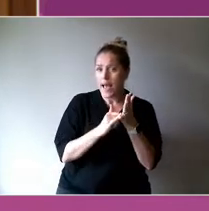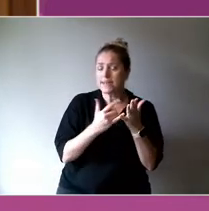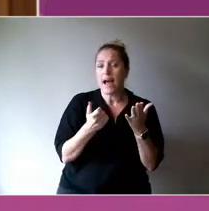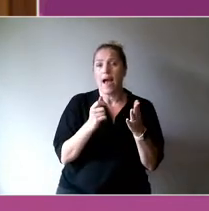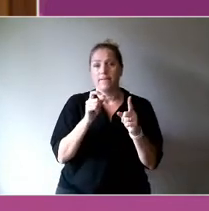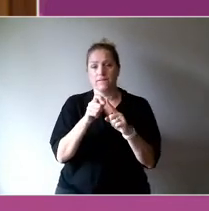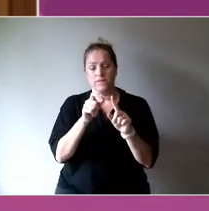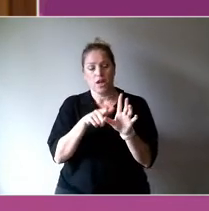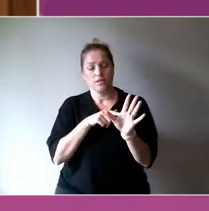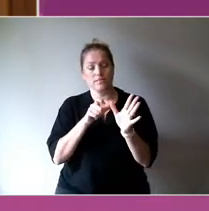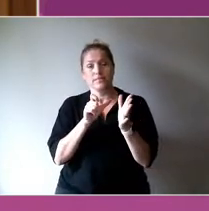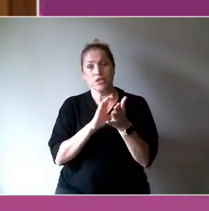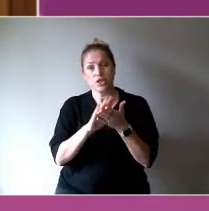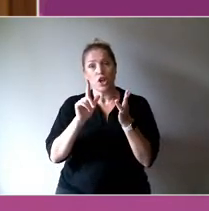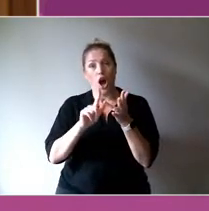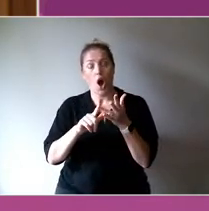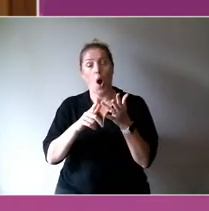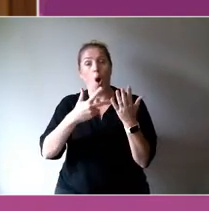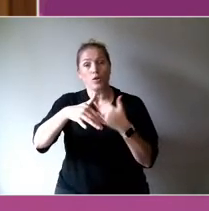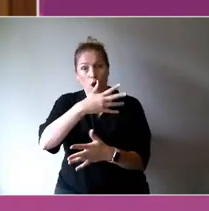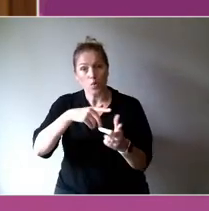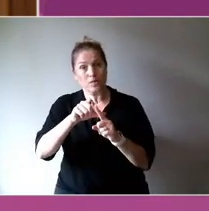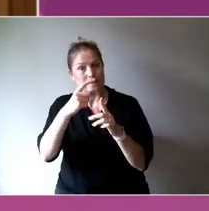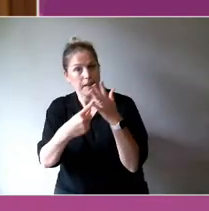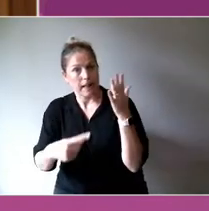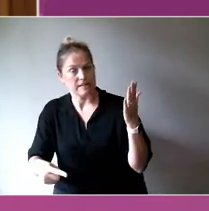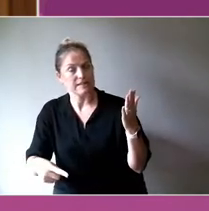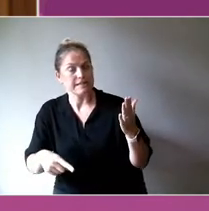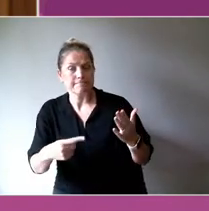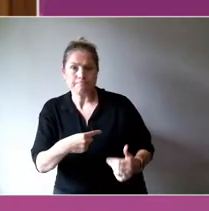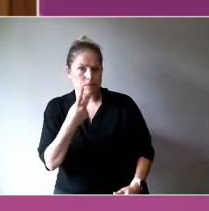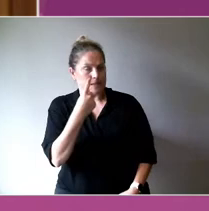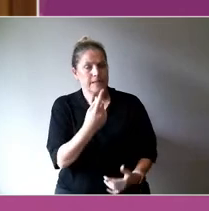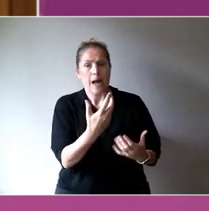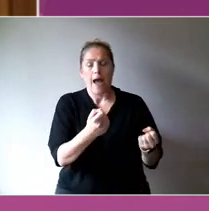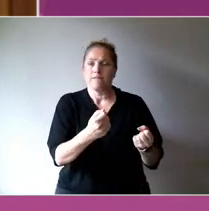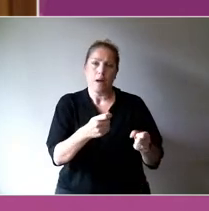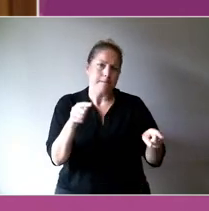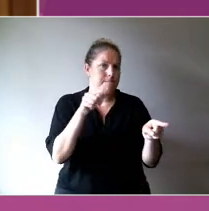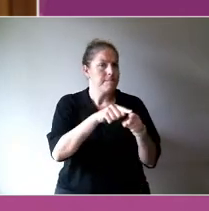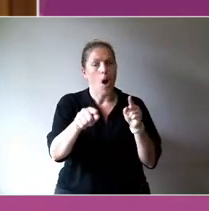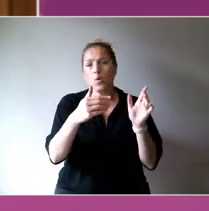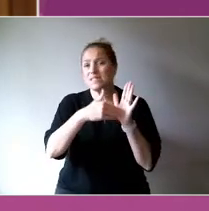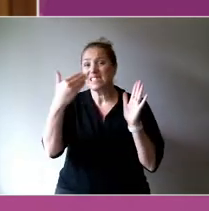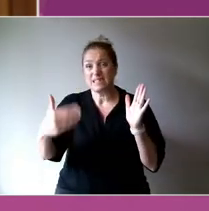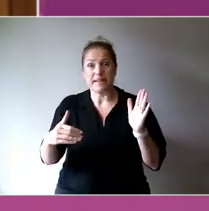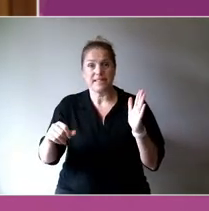funded, it can be one of the most expensive interventions we put in place for someone.